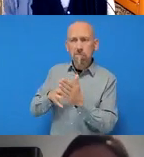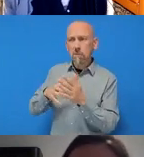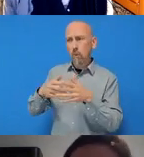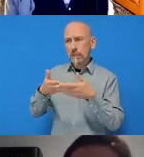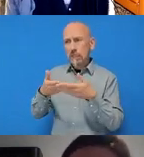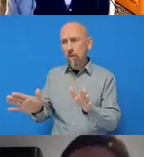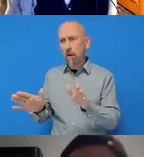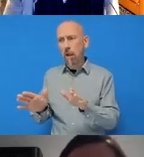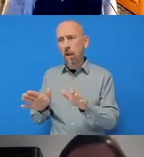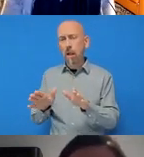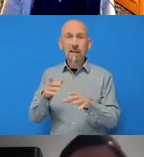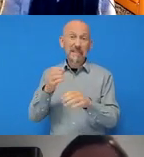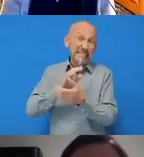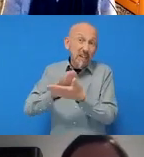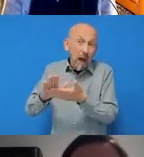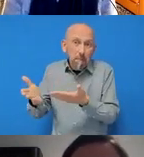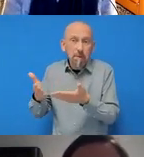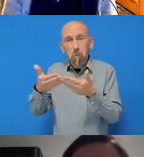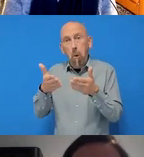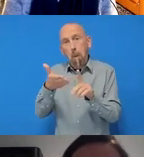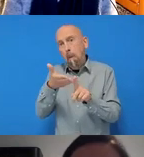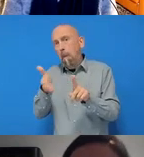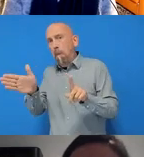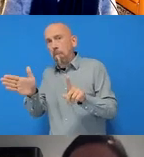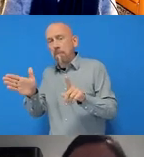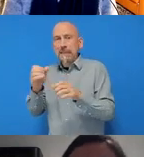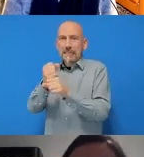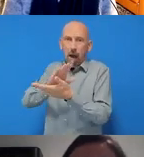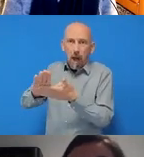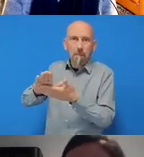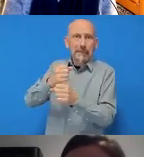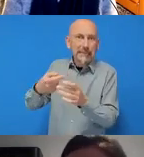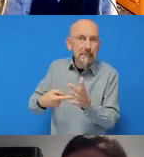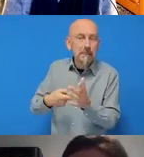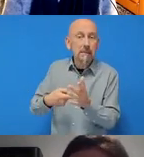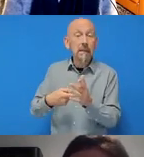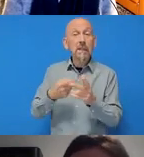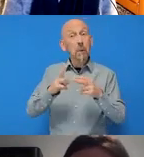about GitHub and Git. So if you would like to give a talk and are